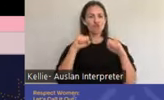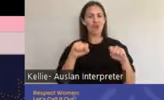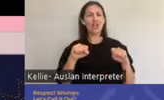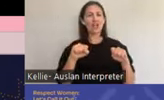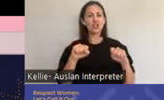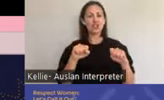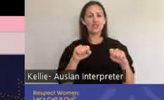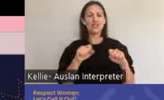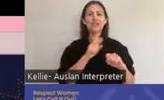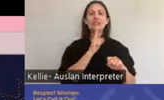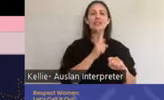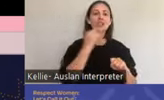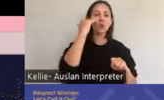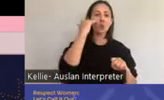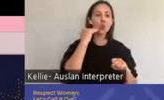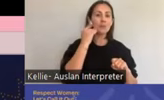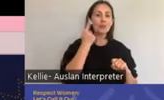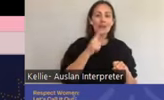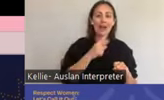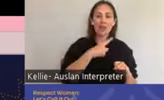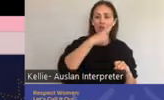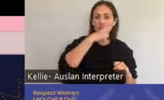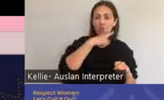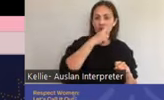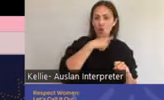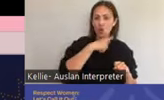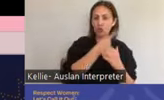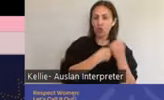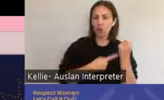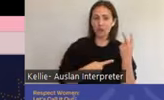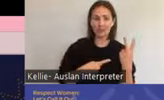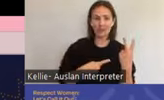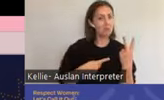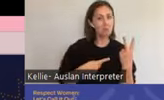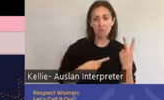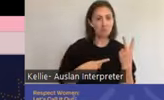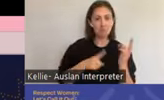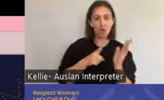this is not intended to be exclusionary. Women's Health Loddon Mallee refers to women to include